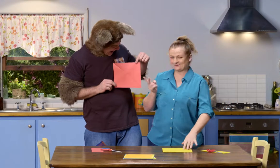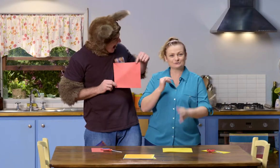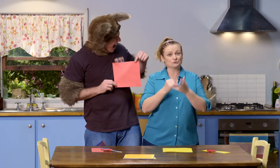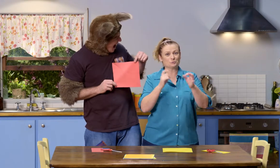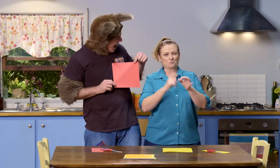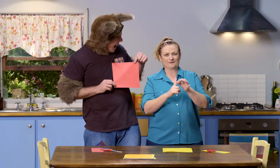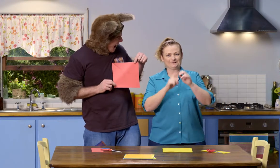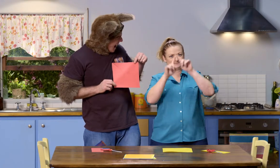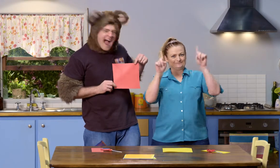This is a square.